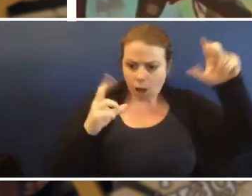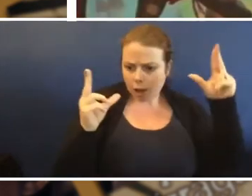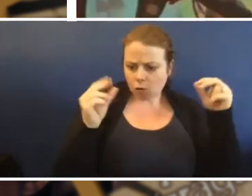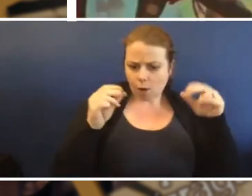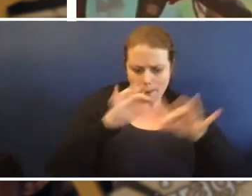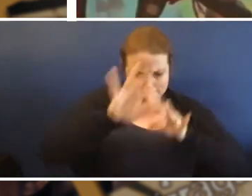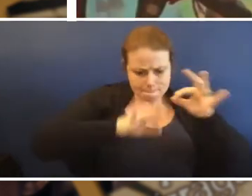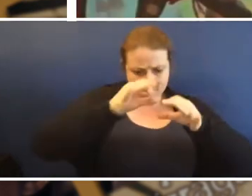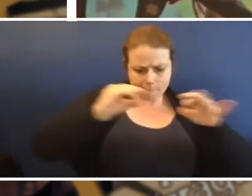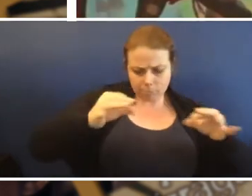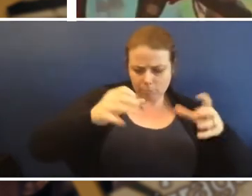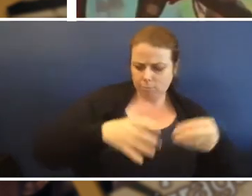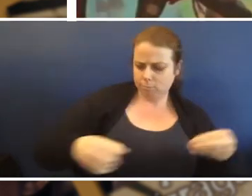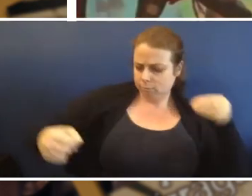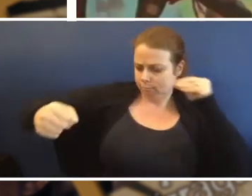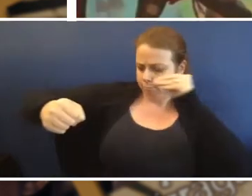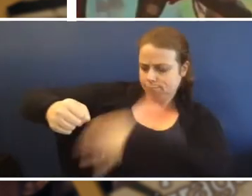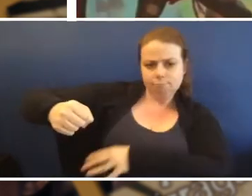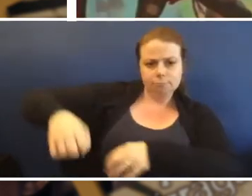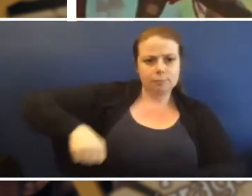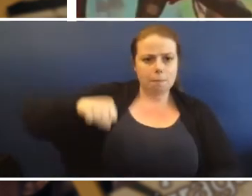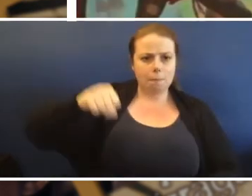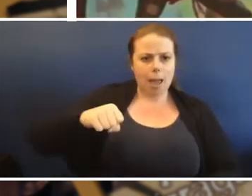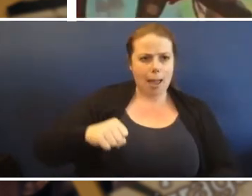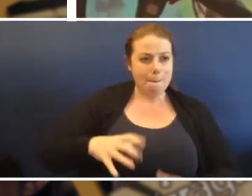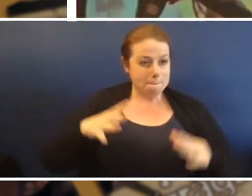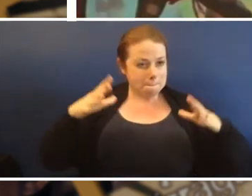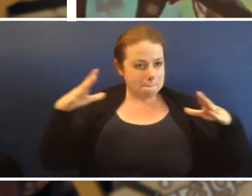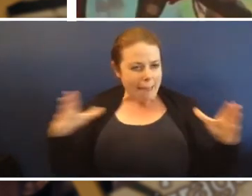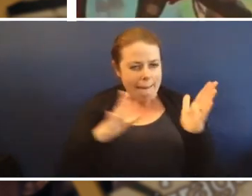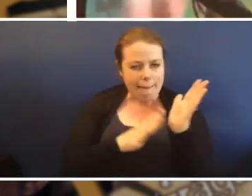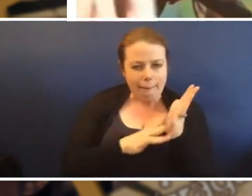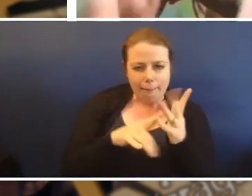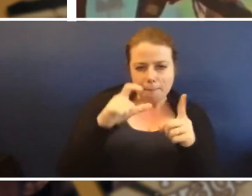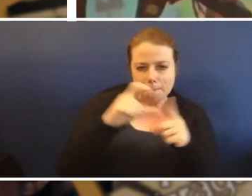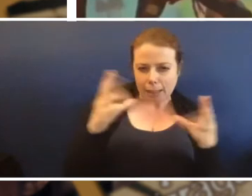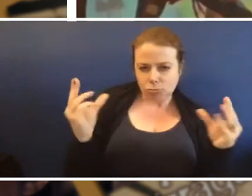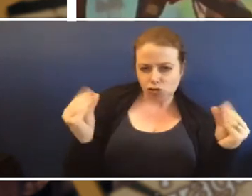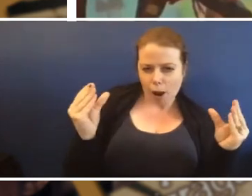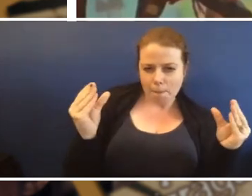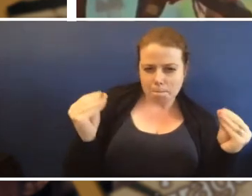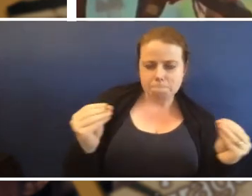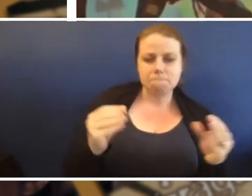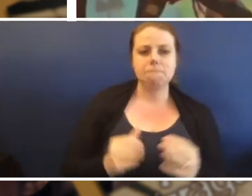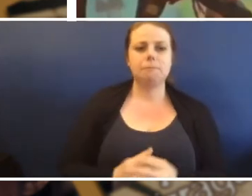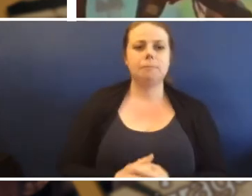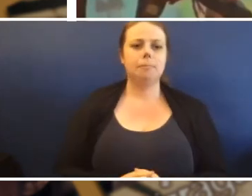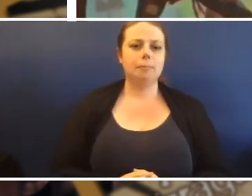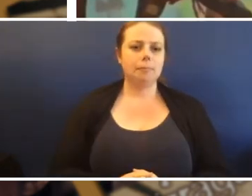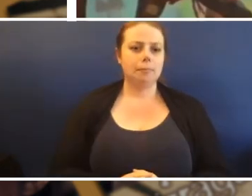crab and I'll tie him up and I'll put him in my bag. Big mud crabs, I love the mud crabs.